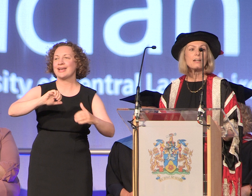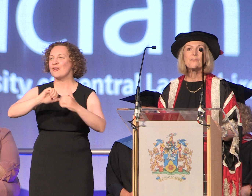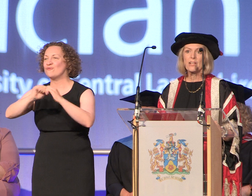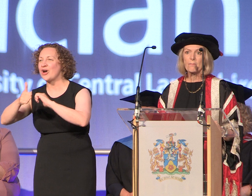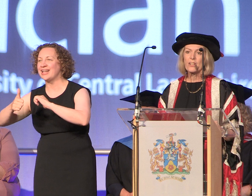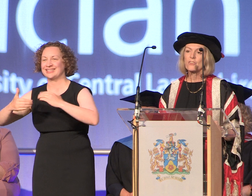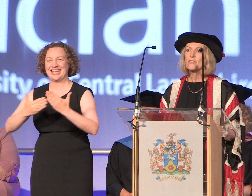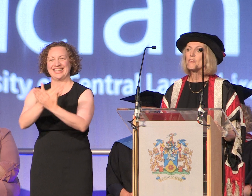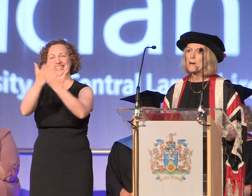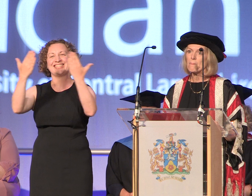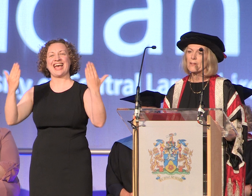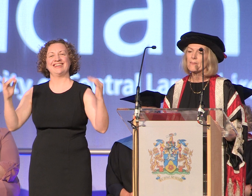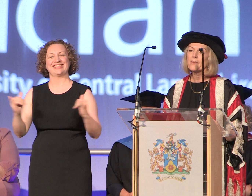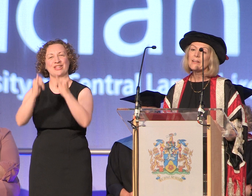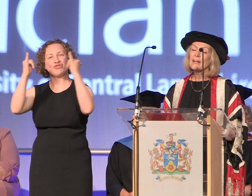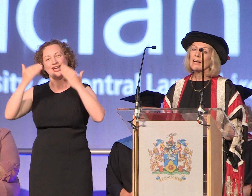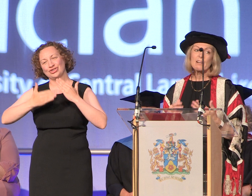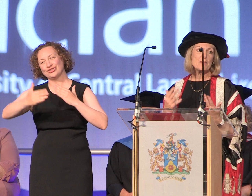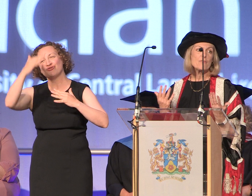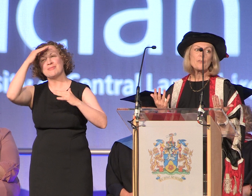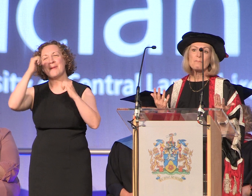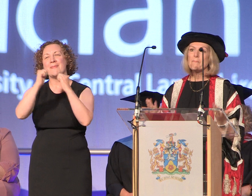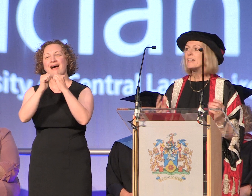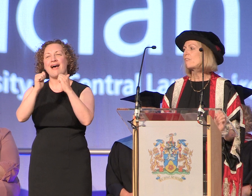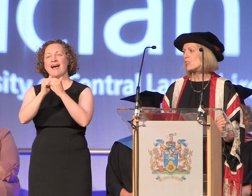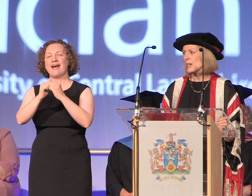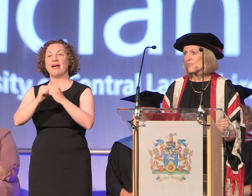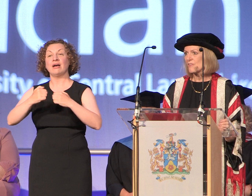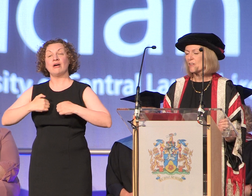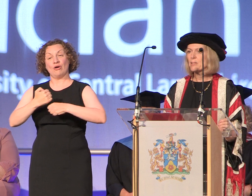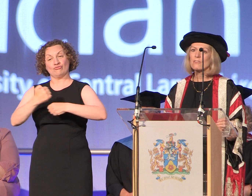of celebration to remember and I've been involved in many graduation ceremonies